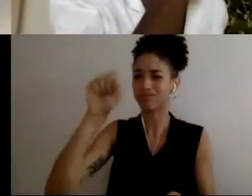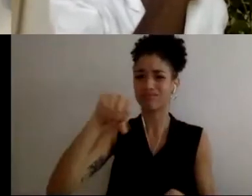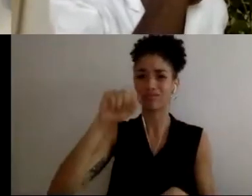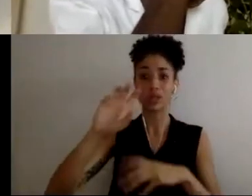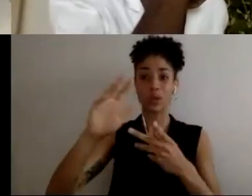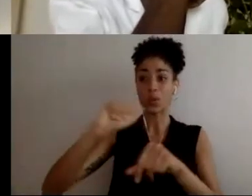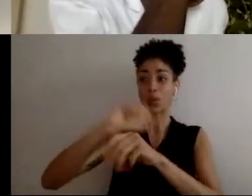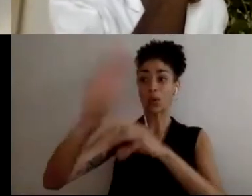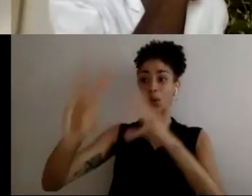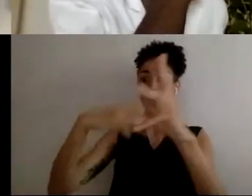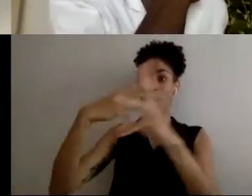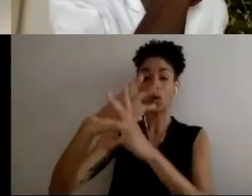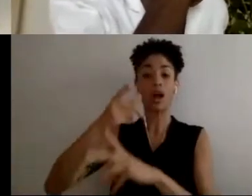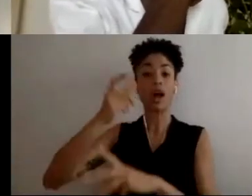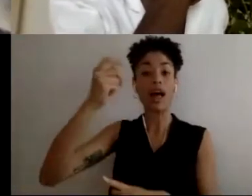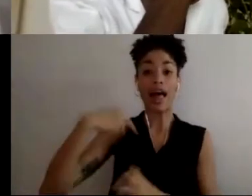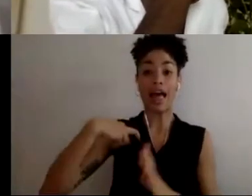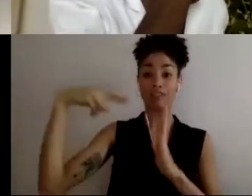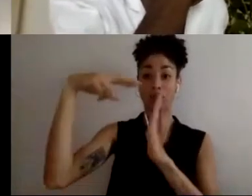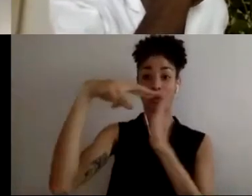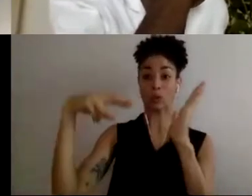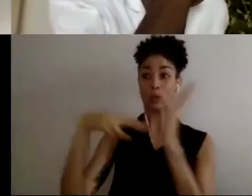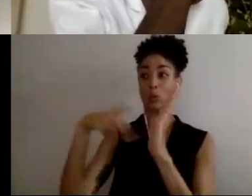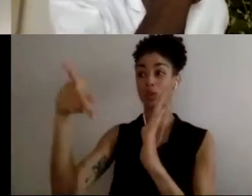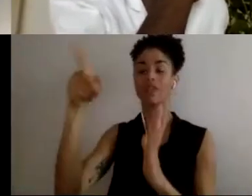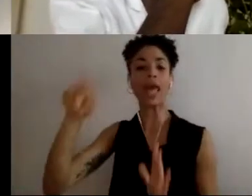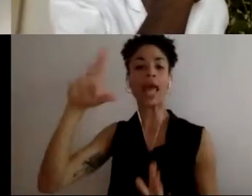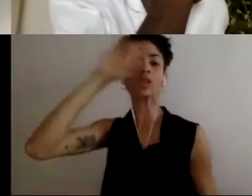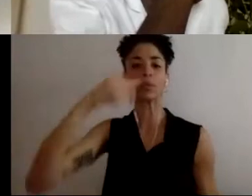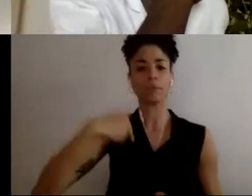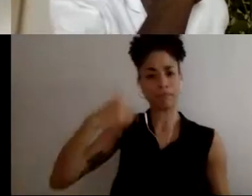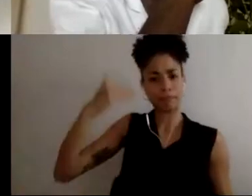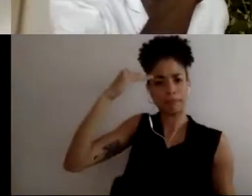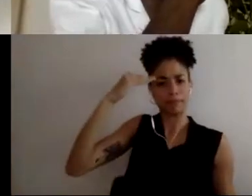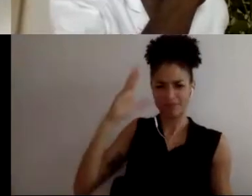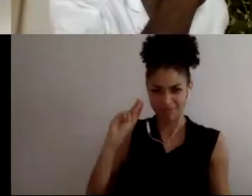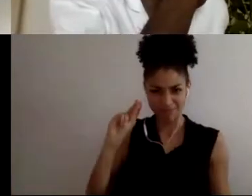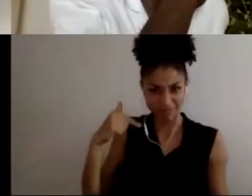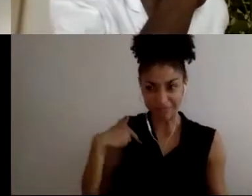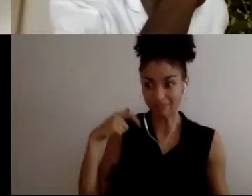things you're just supposed to have to know. But the Intrepid's been super nice and